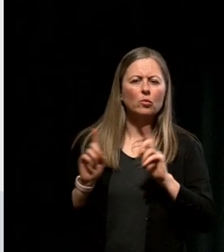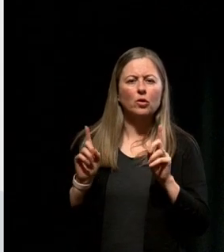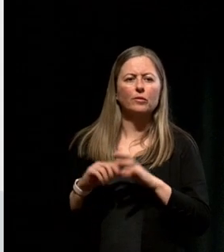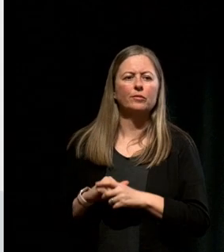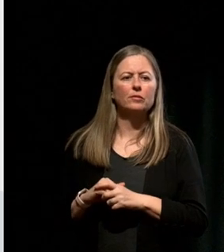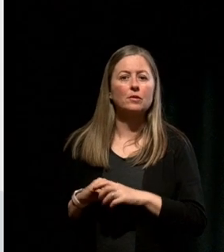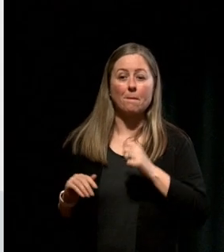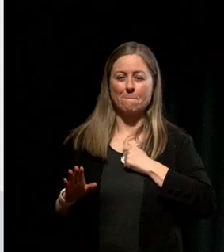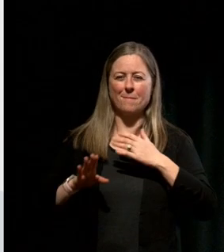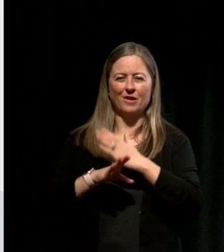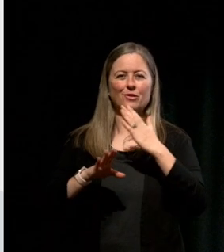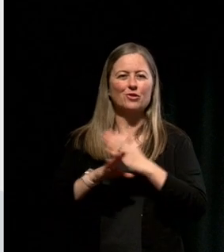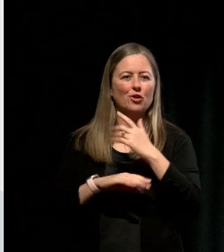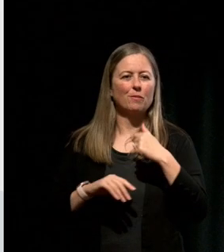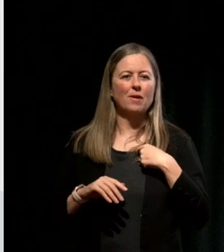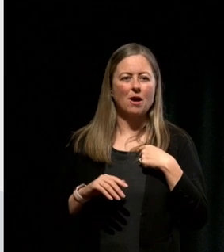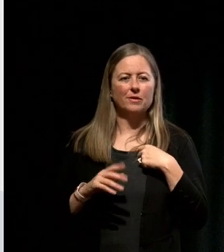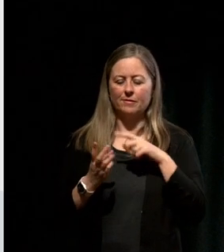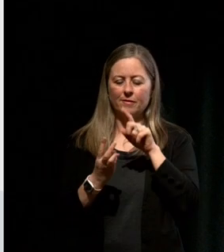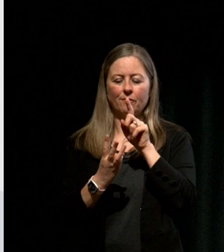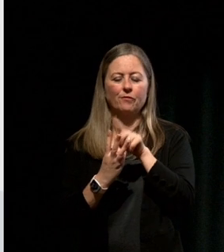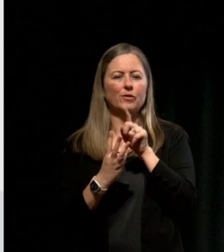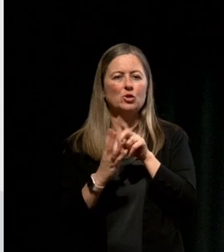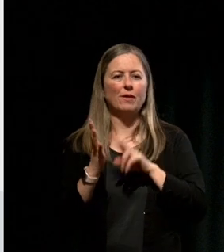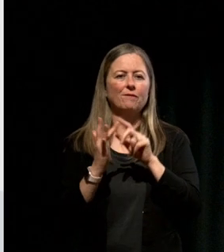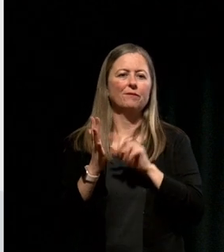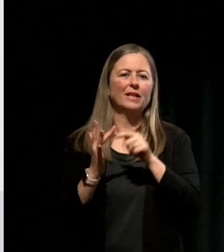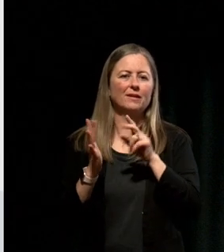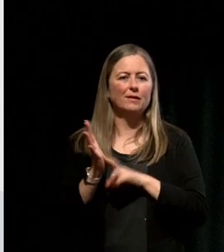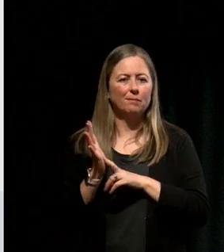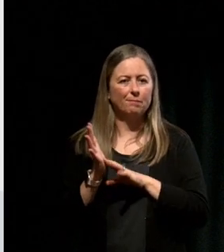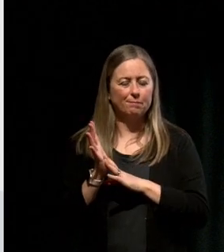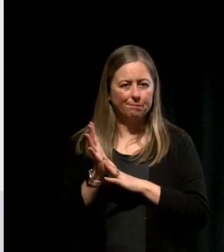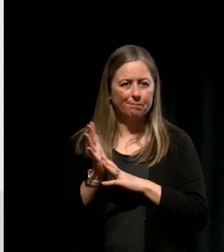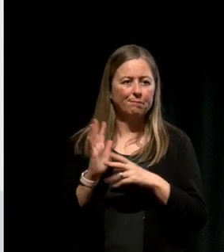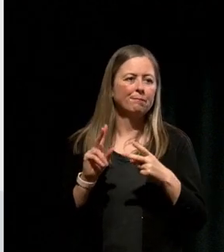So in my job, I was the victim, what was me I was being unfairly criticized "why should